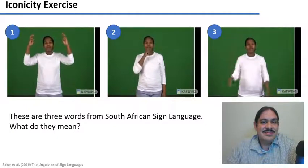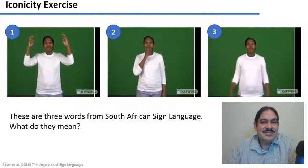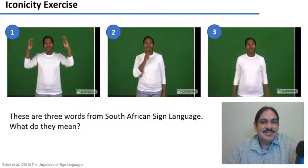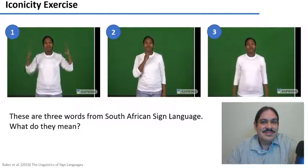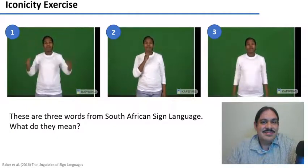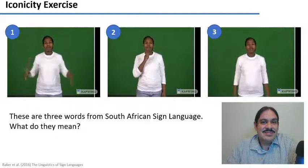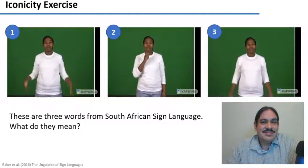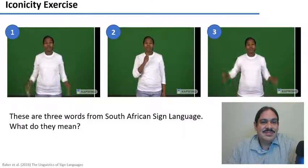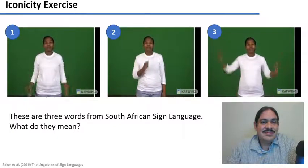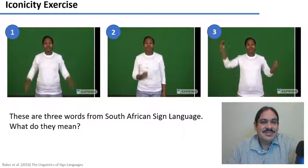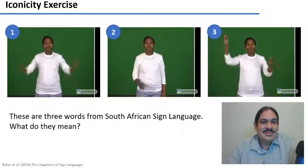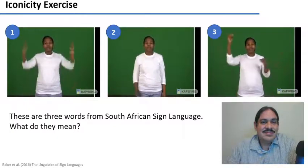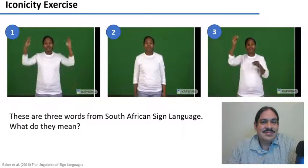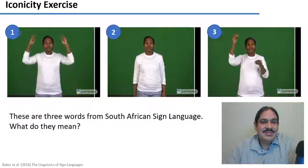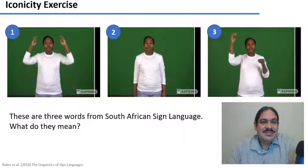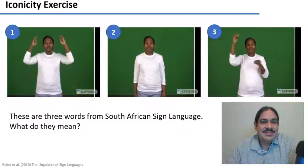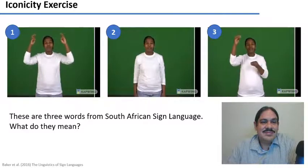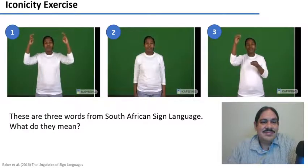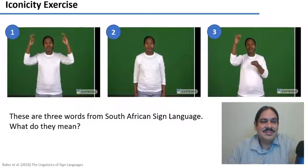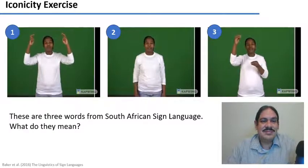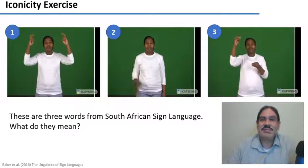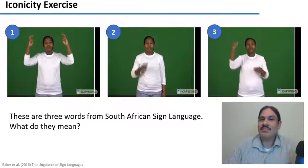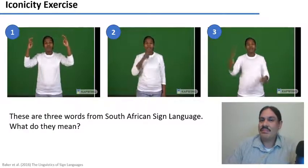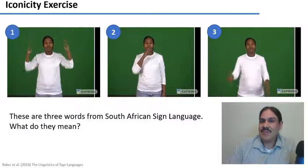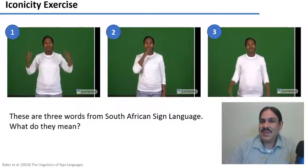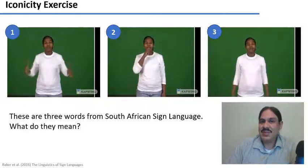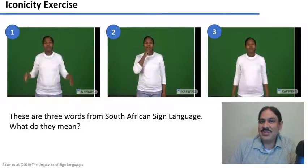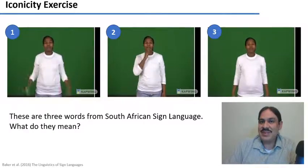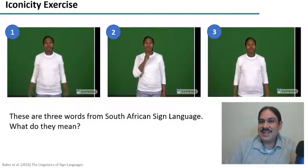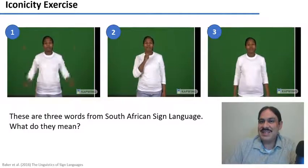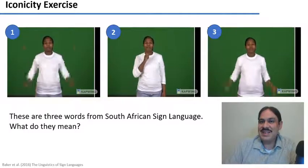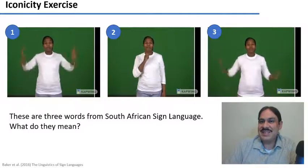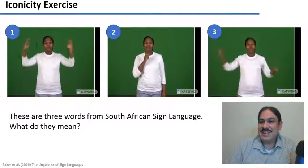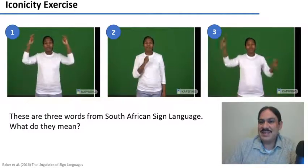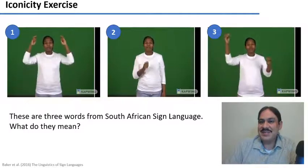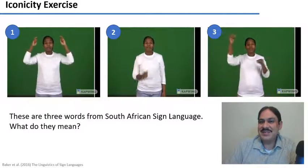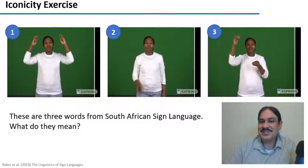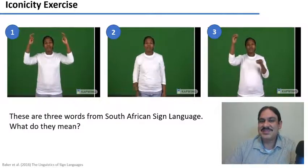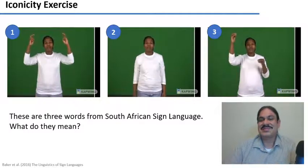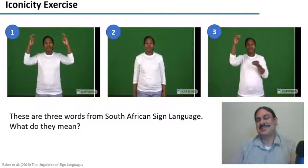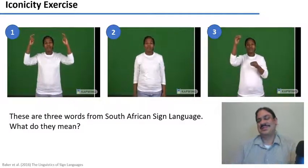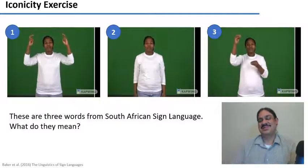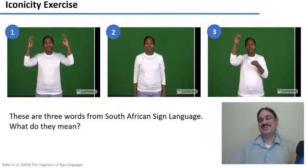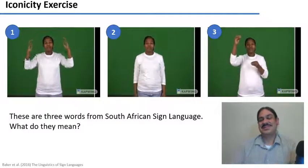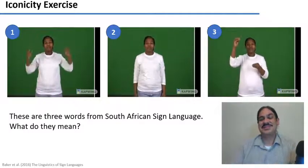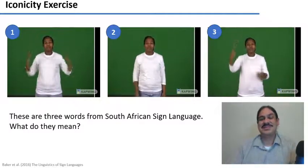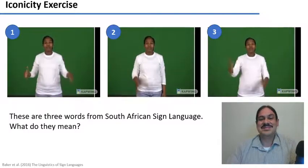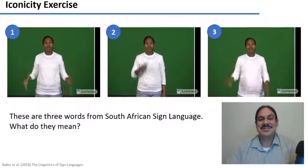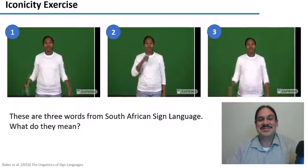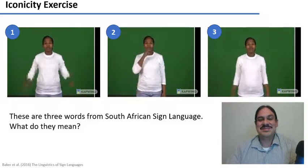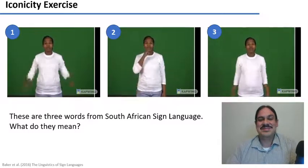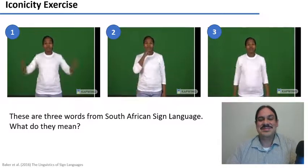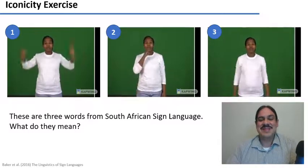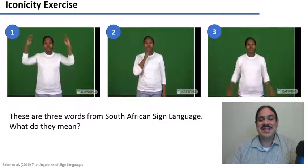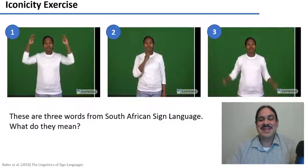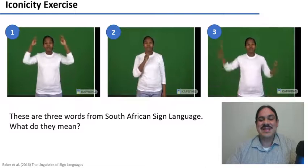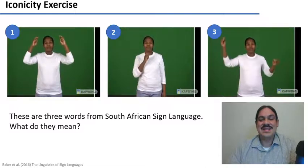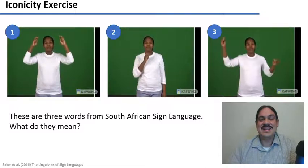they mean the following: the first one means 'bus'